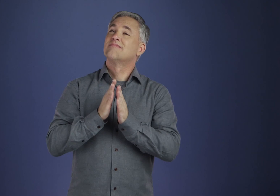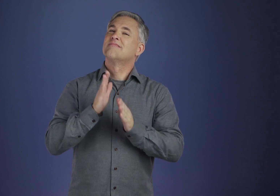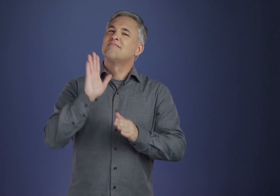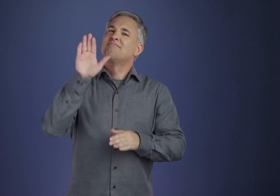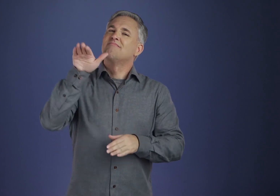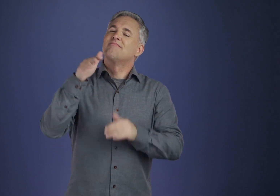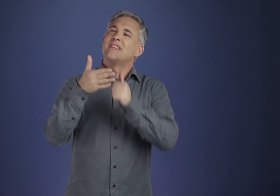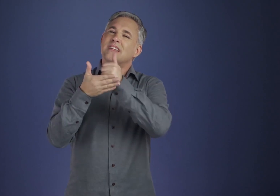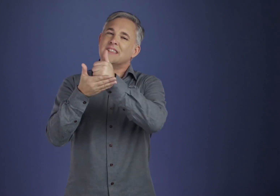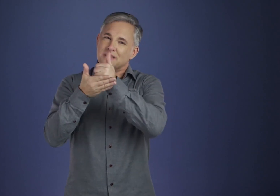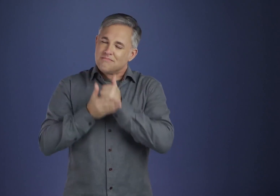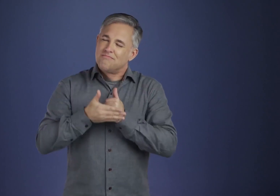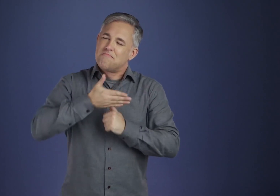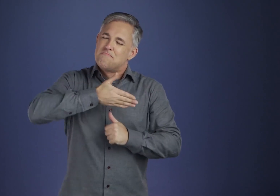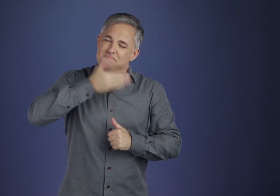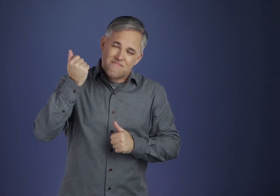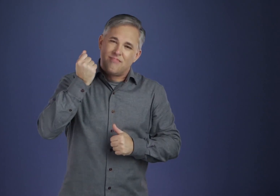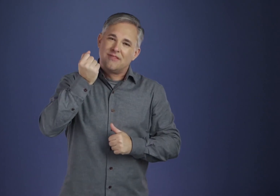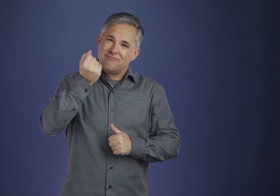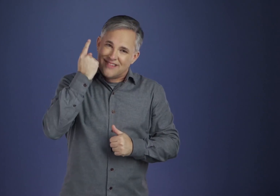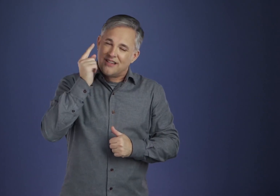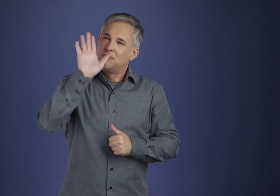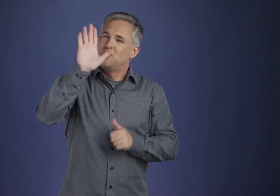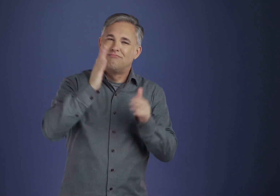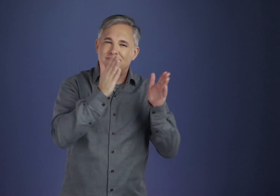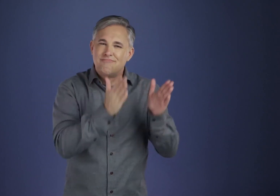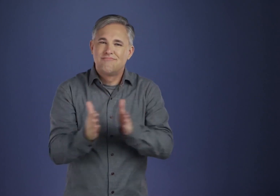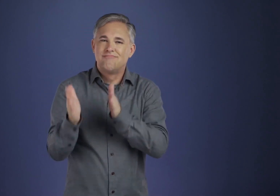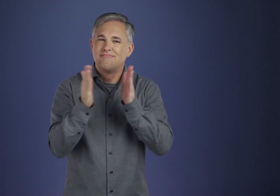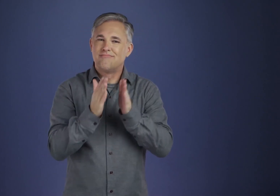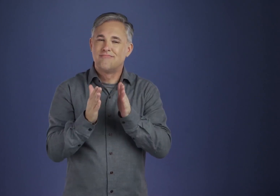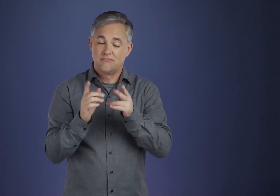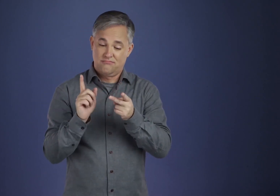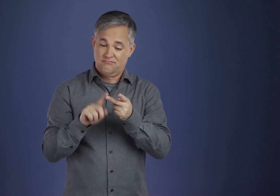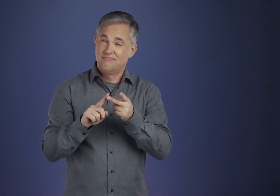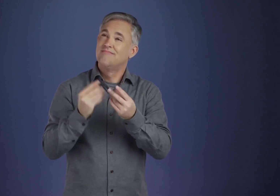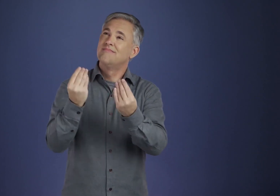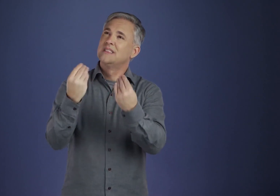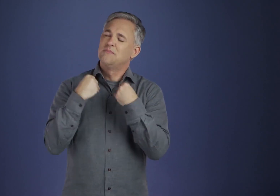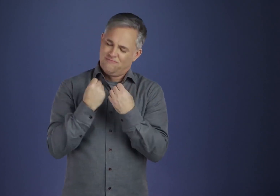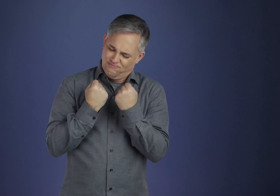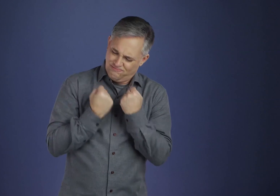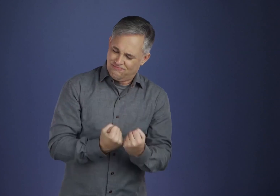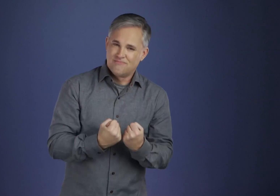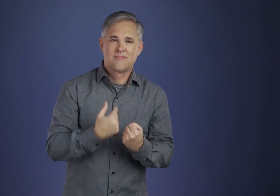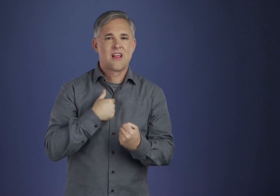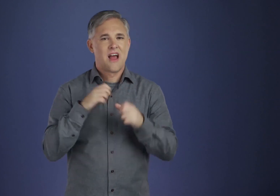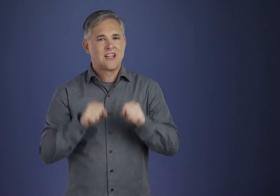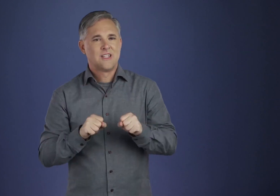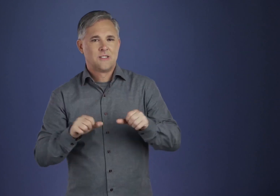and repeat to ourselves, a particular prayer or phrase that has appealed to us in our reading or meditation.